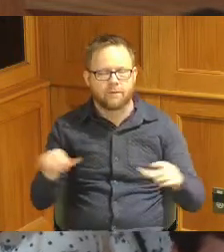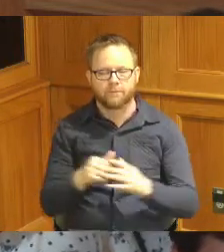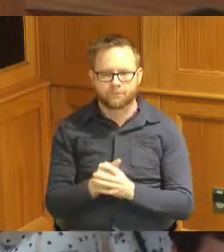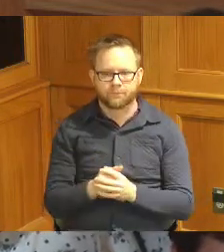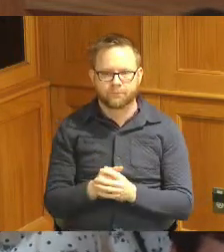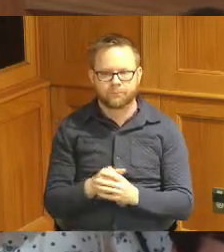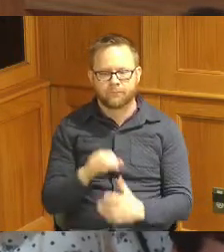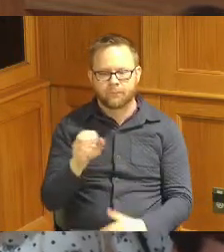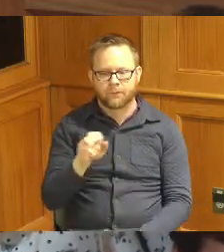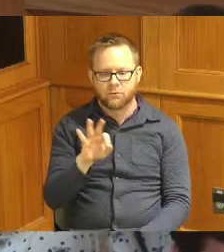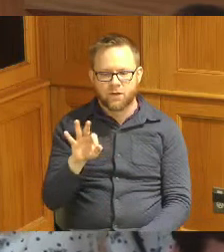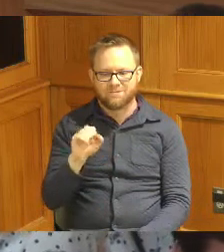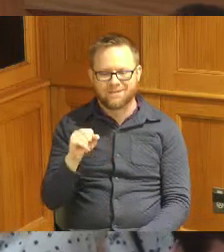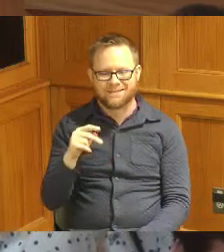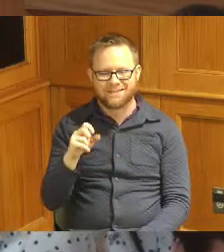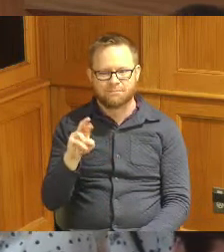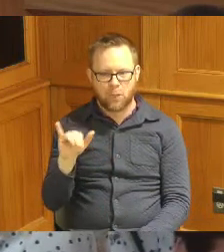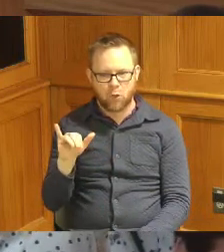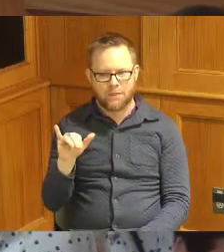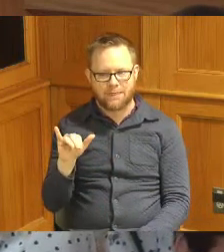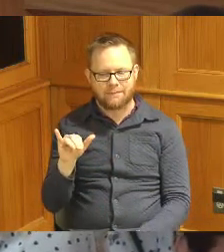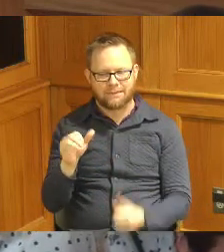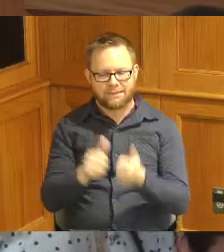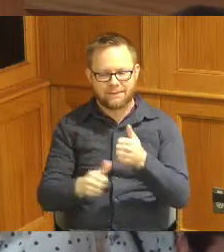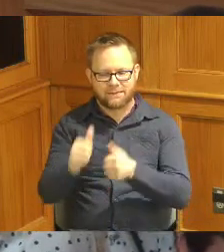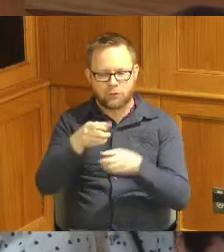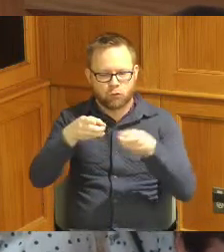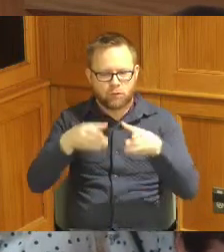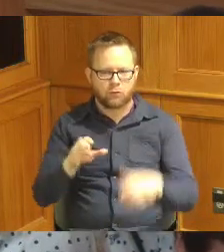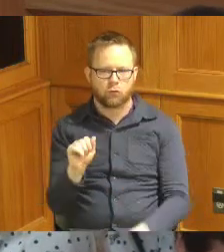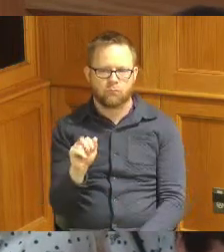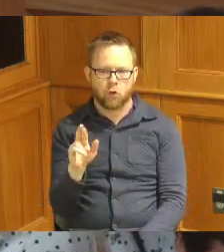Jeff Sperry here senior Director with artworks if you would like to make a few comments